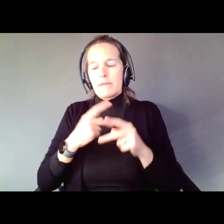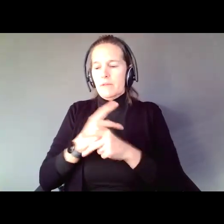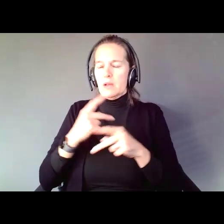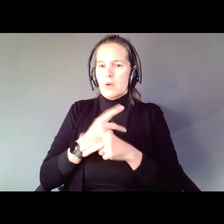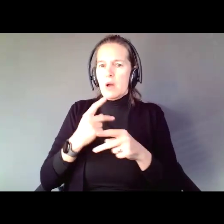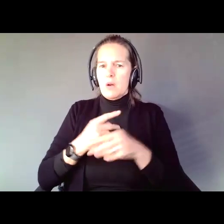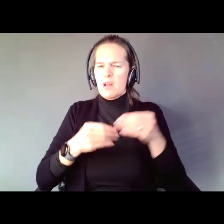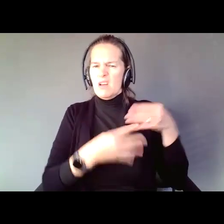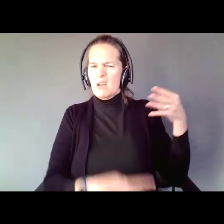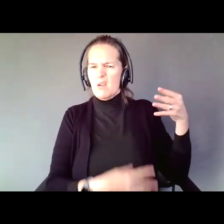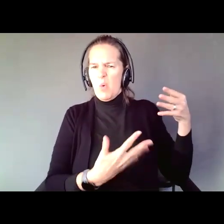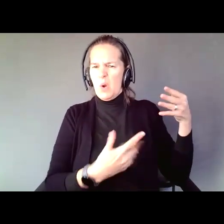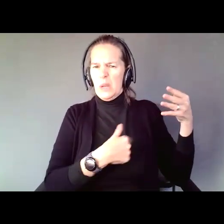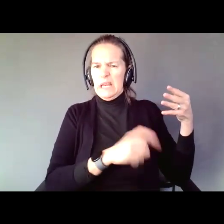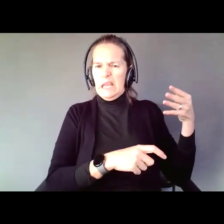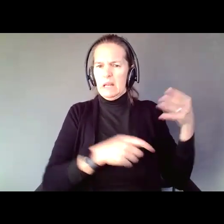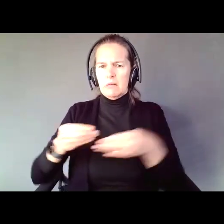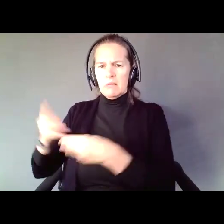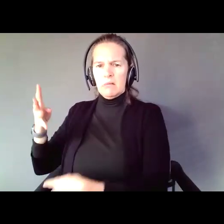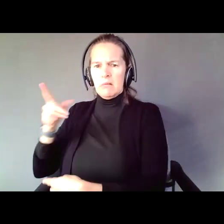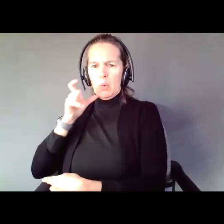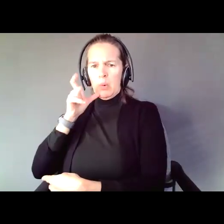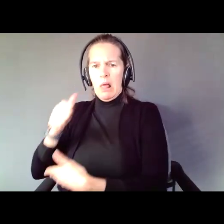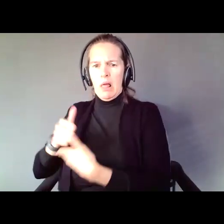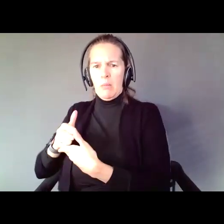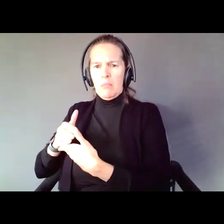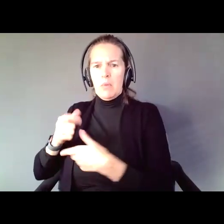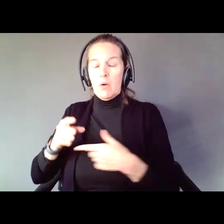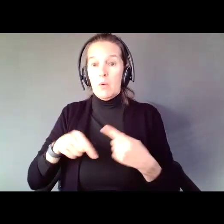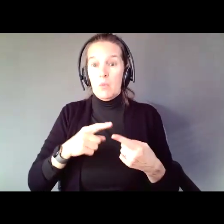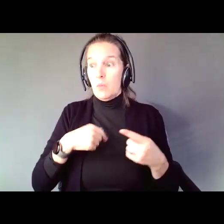do it and how they'll help us. When we do that, we have supported decision making. The reason that